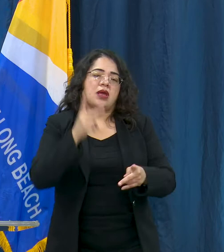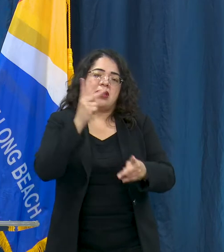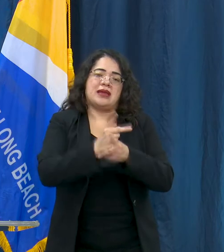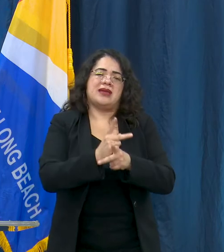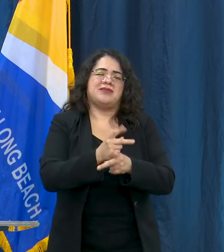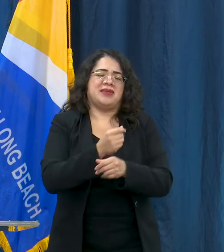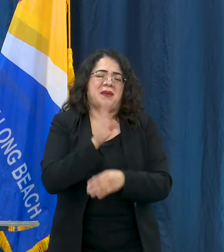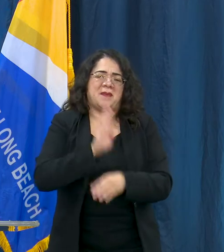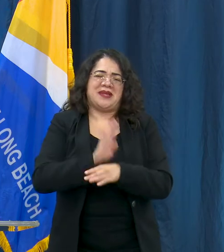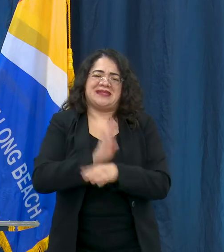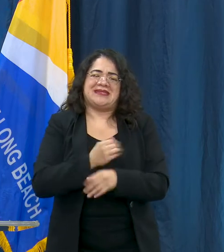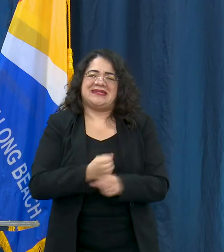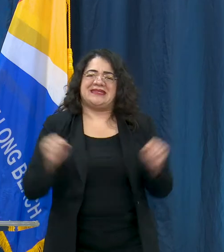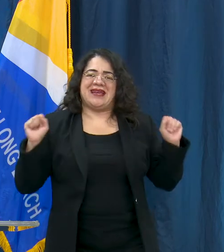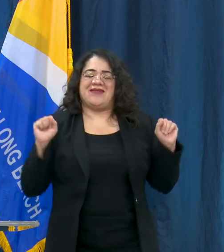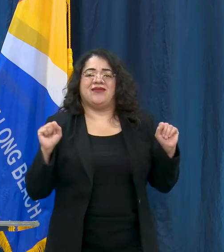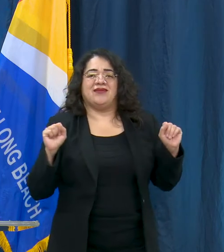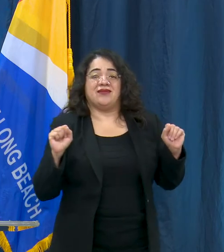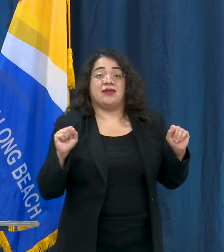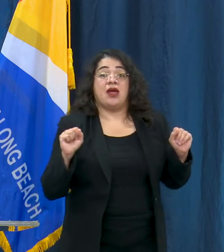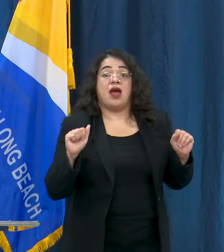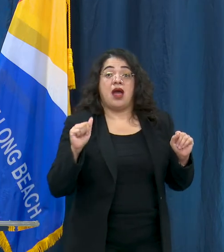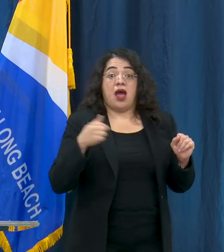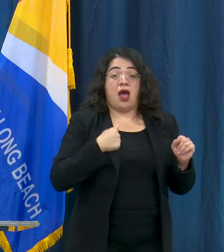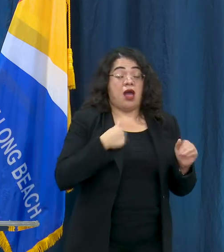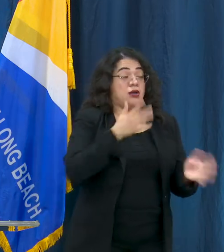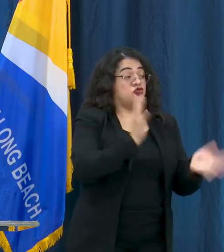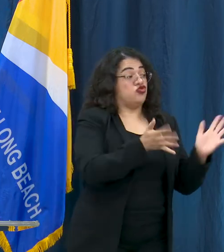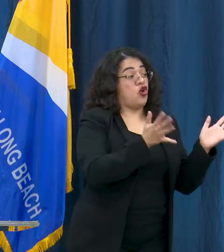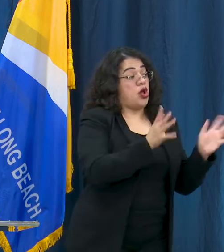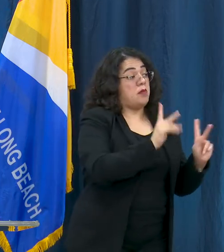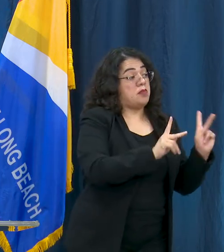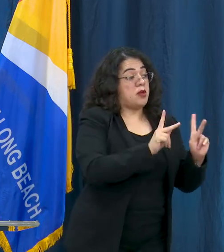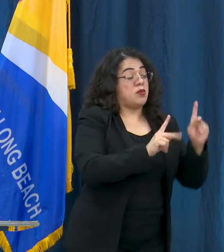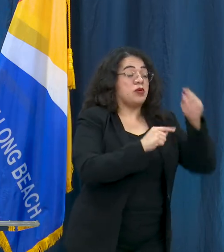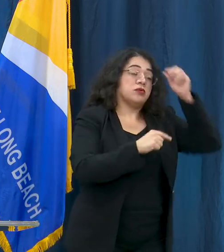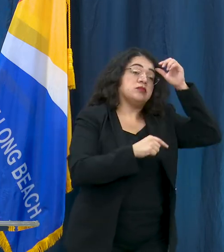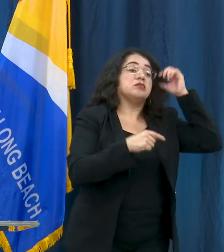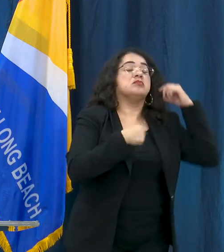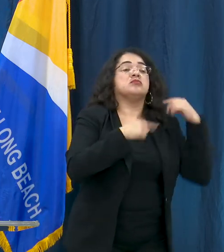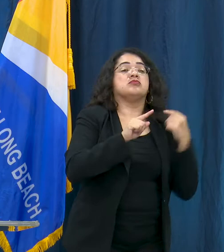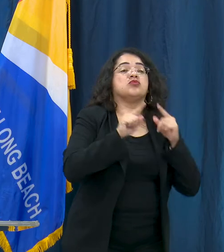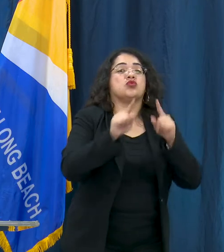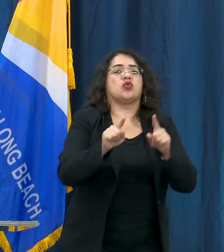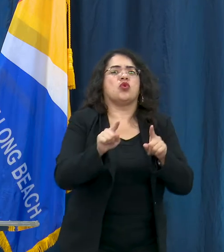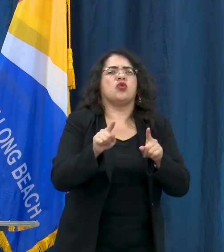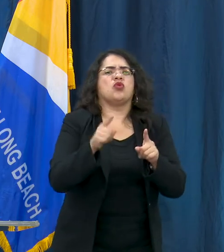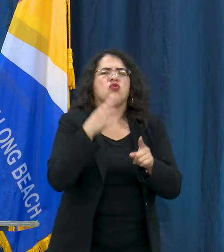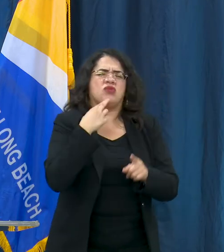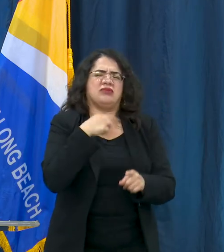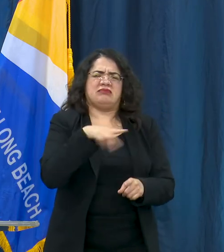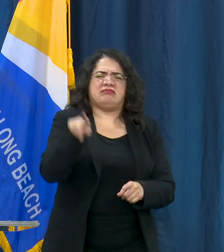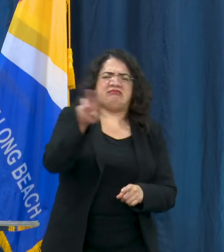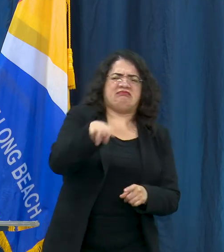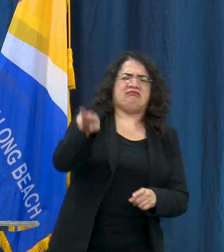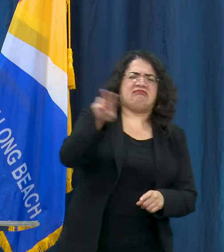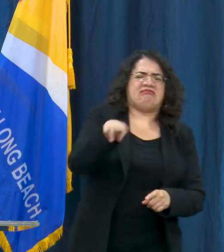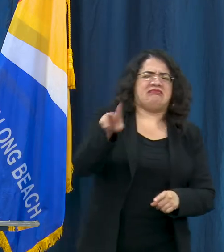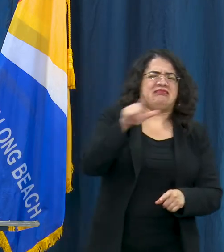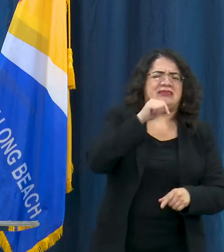because most of the folks that I talk to when they've gone out to a restaurant and they're feeling like it's unsafe, they're walking right back out or